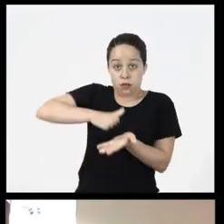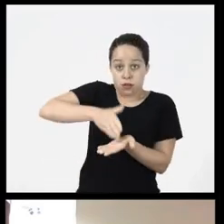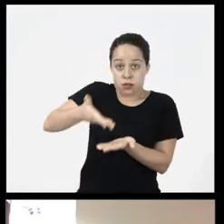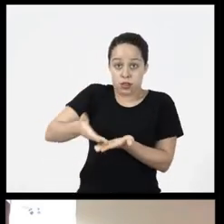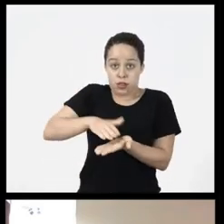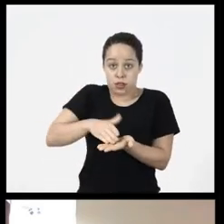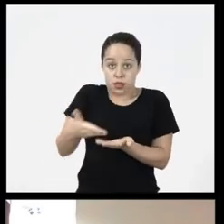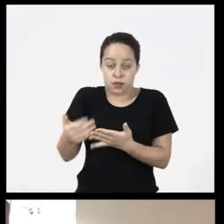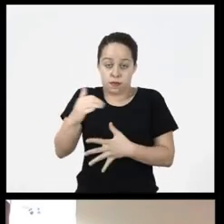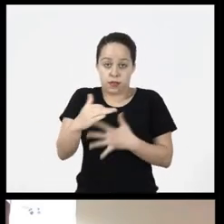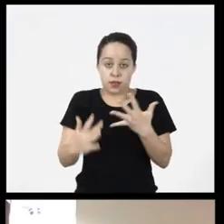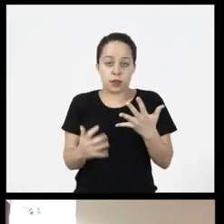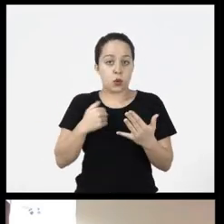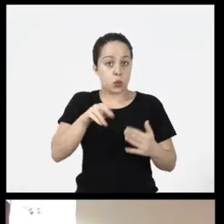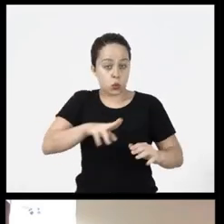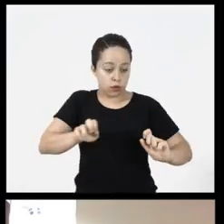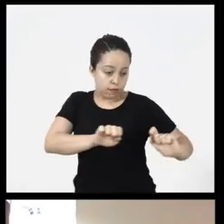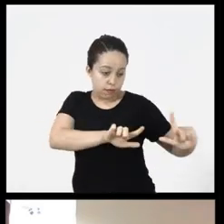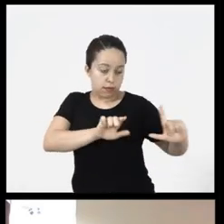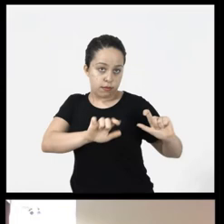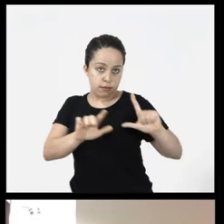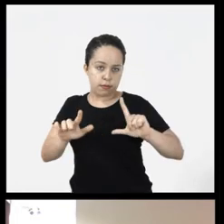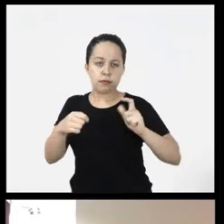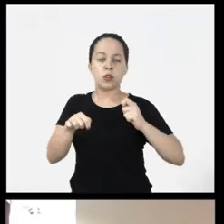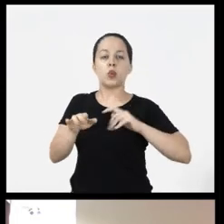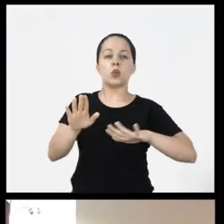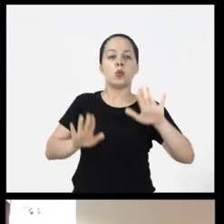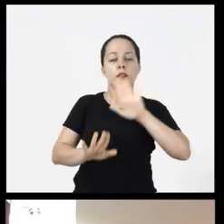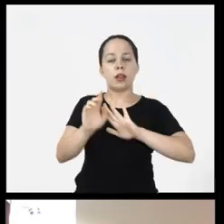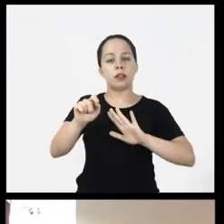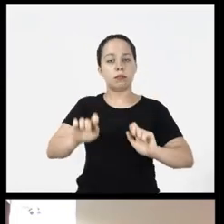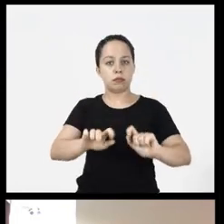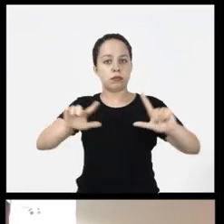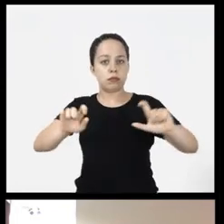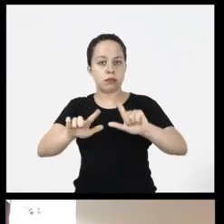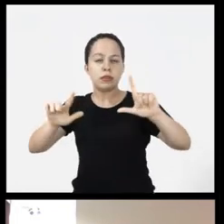when I have a pound interpreter I use the libra window I have to take care that